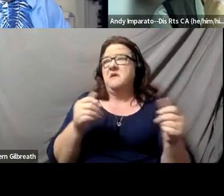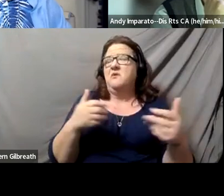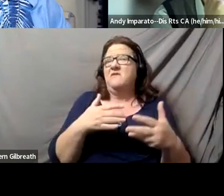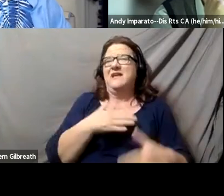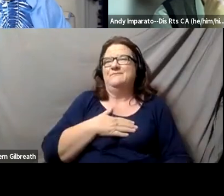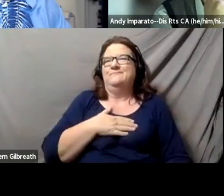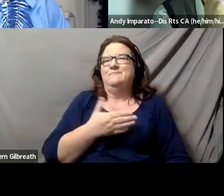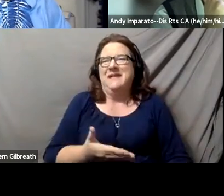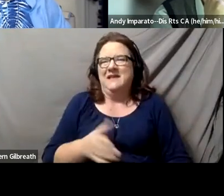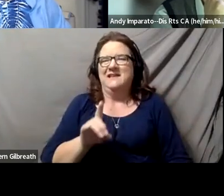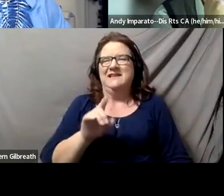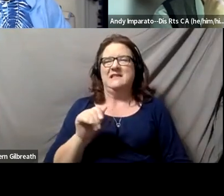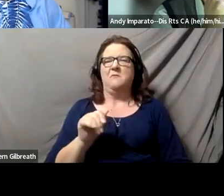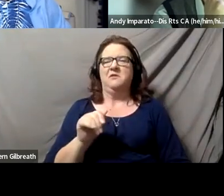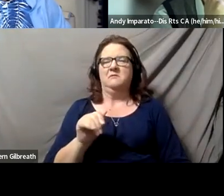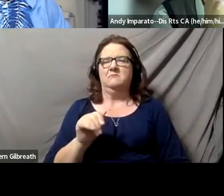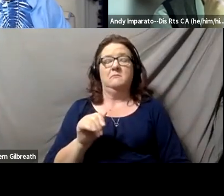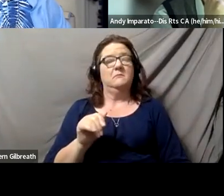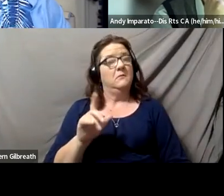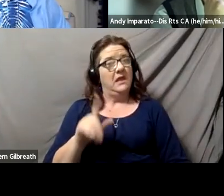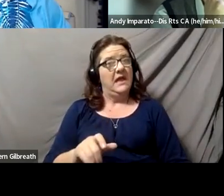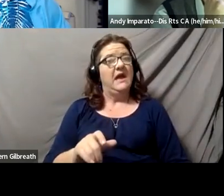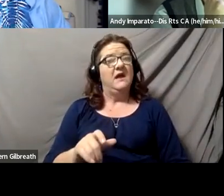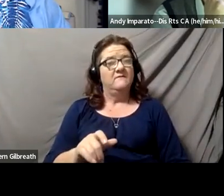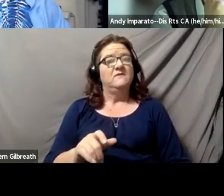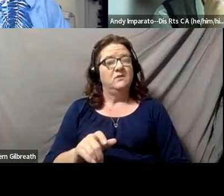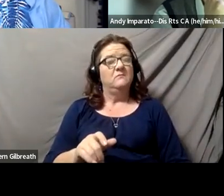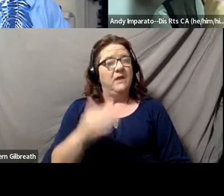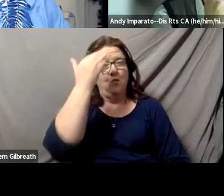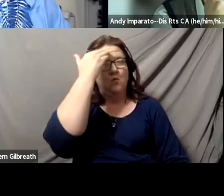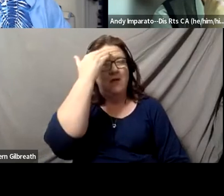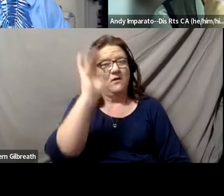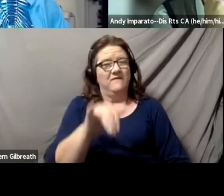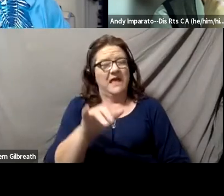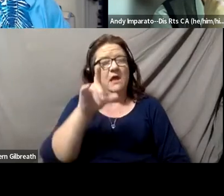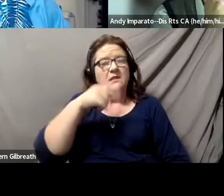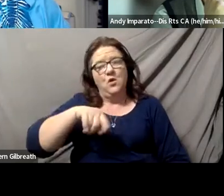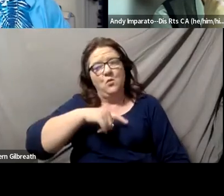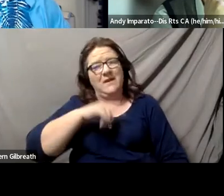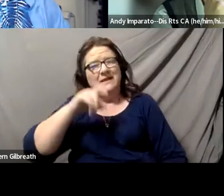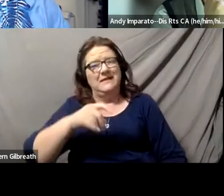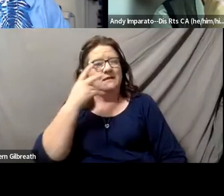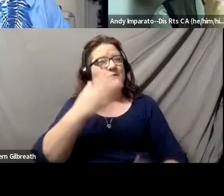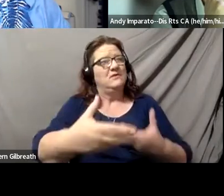So we have to acknowledge that we need to see the inclusion of disability